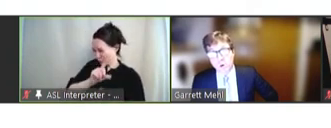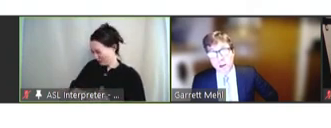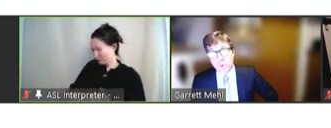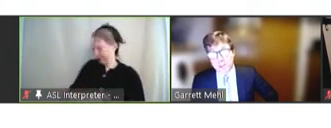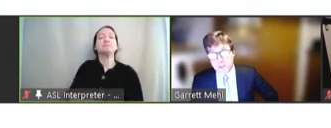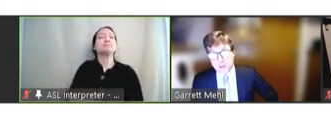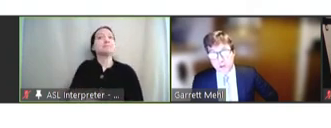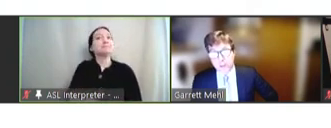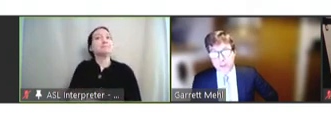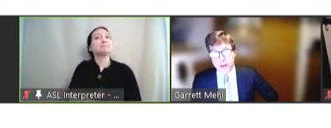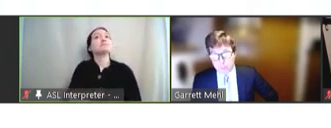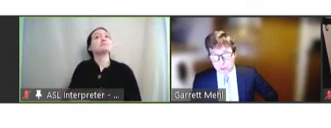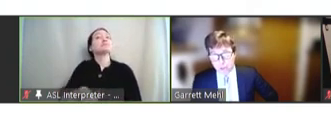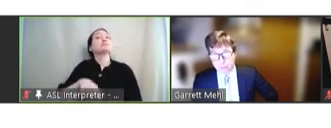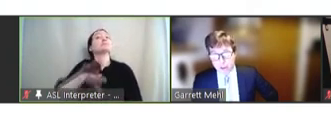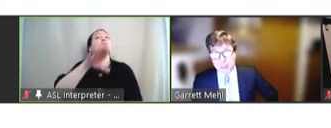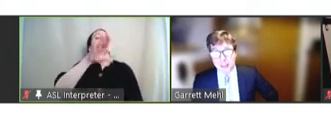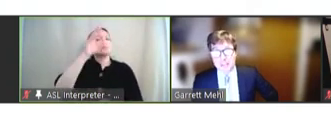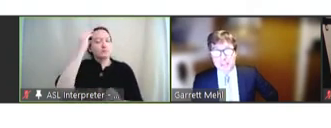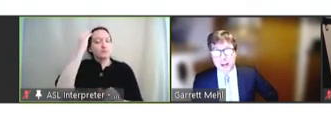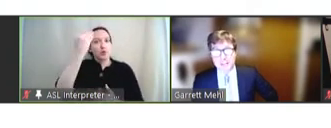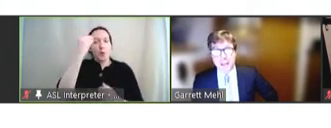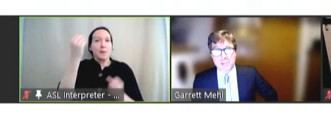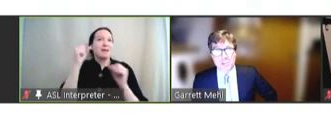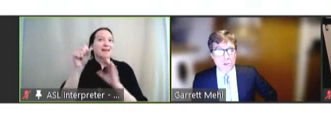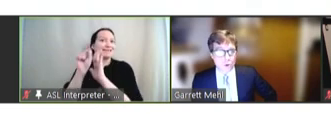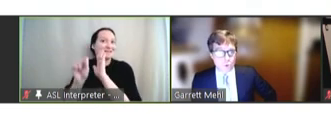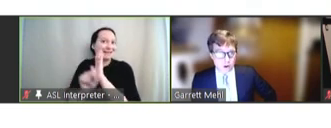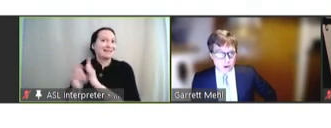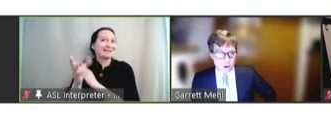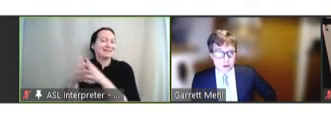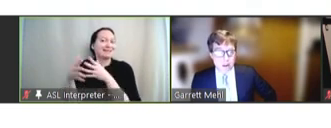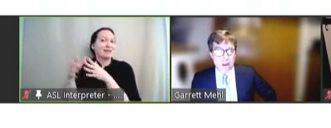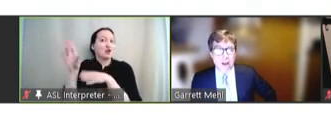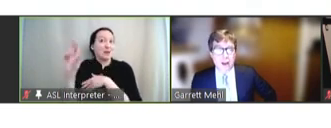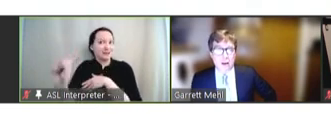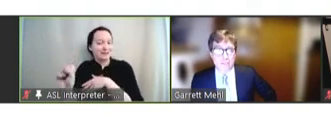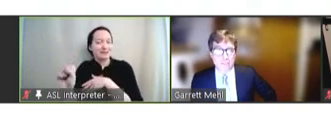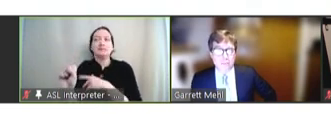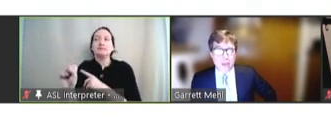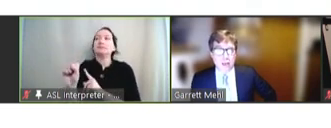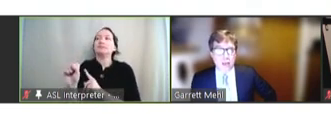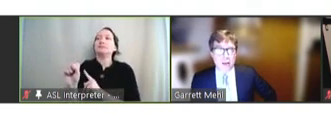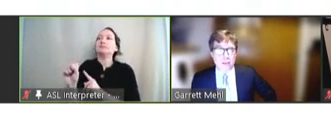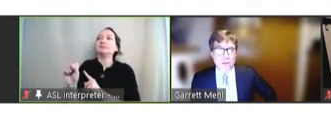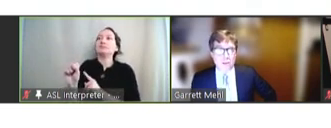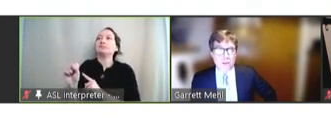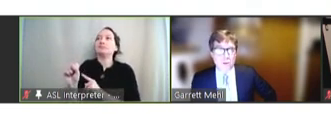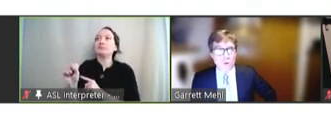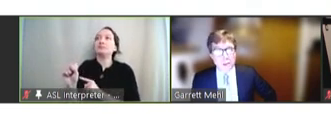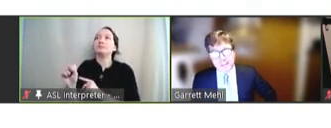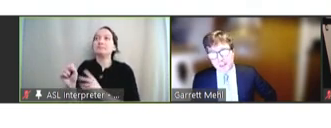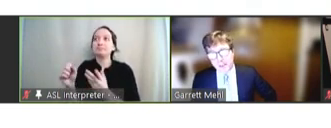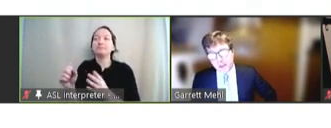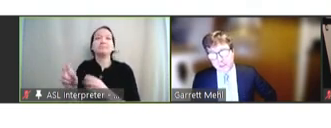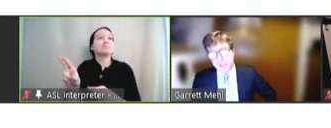we do know that there are a number of states in the United States who are utilizing the smart